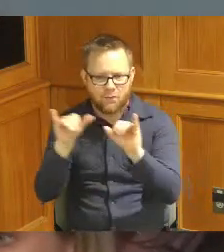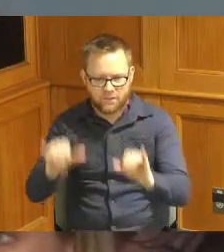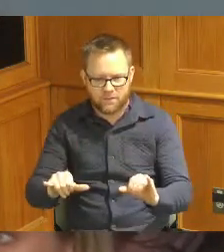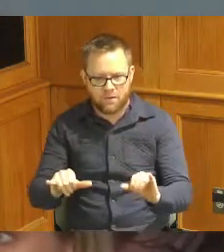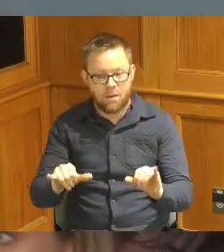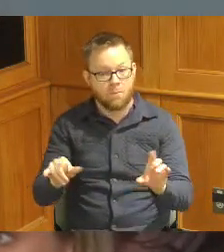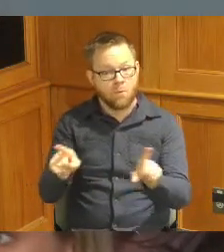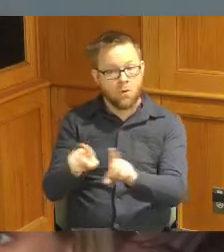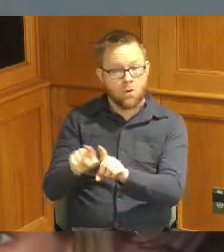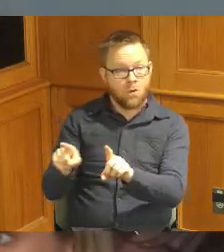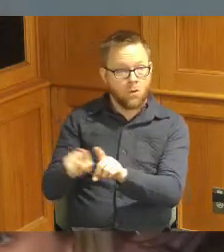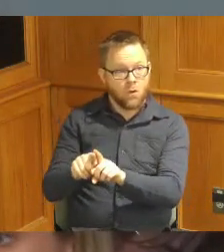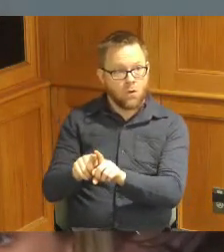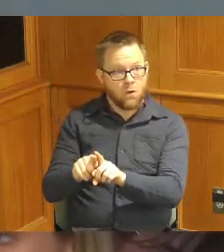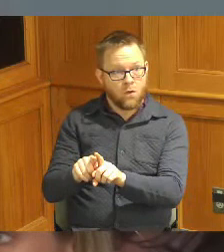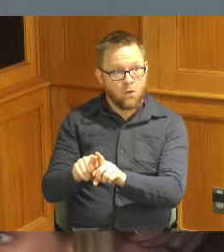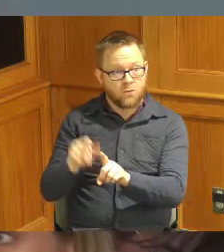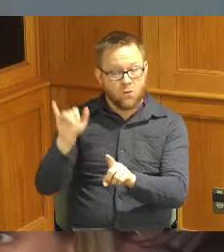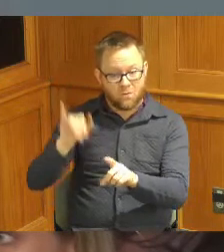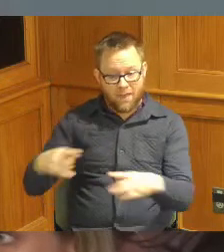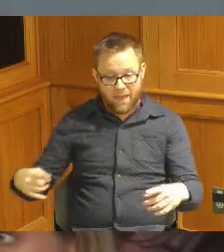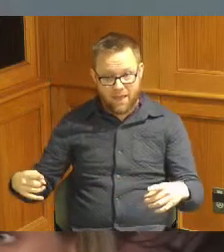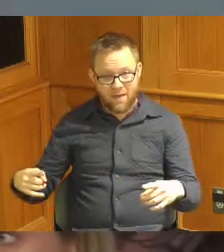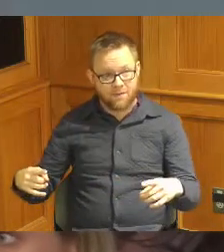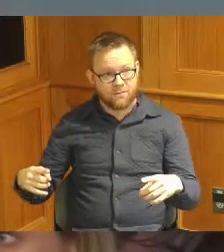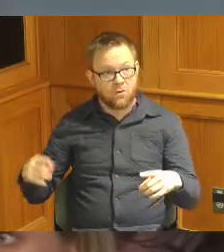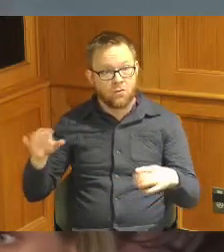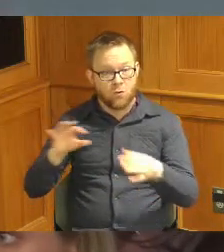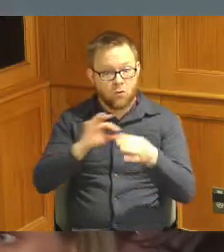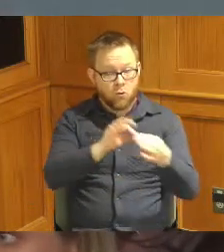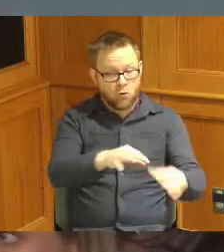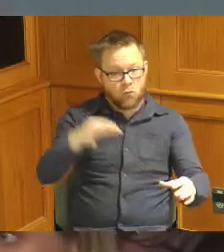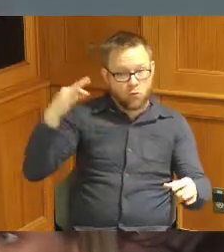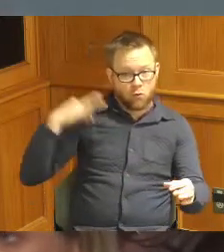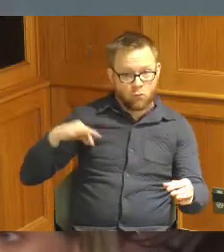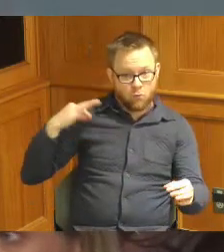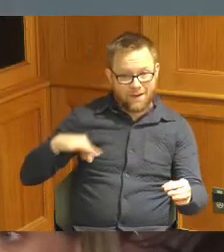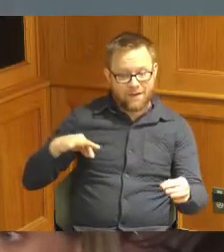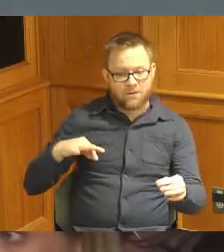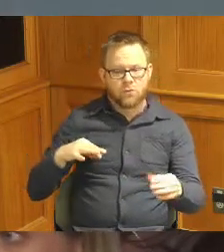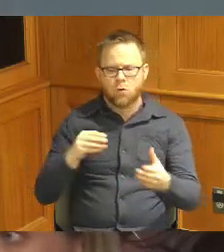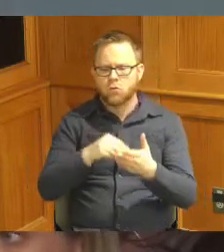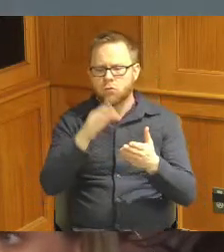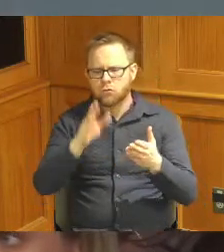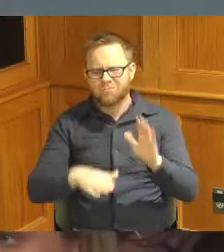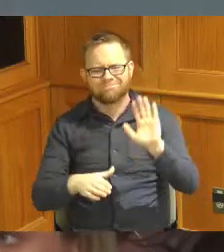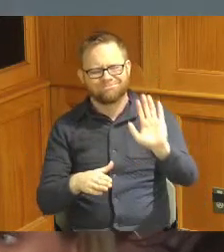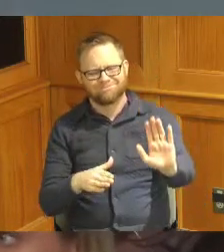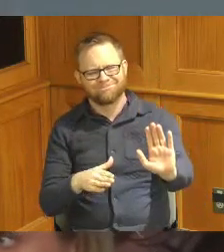addition to that we've crossed walked that with credit and so if a student wants to say okay I'm